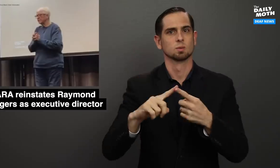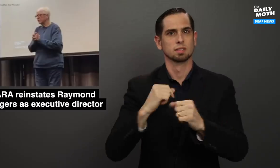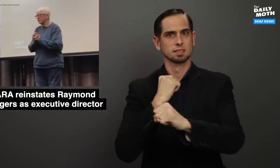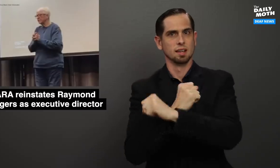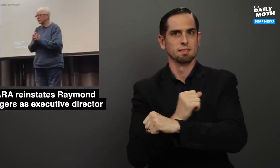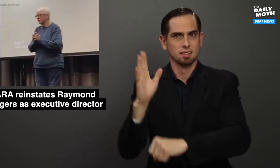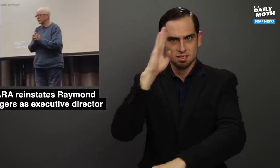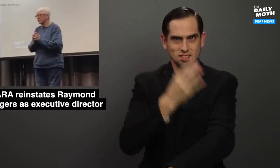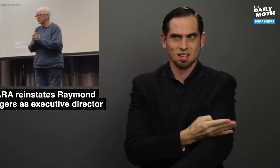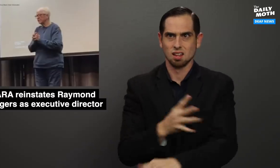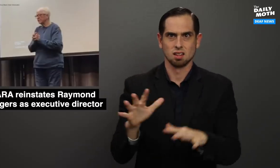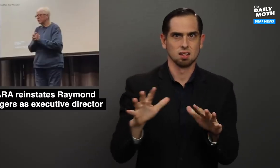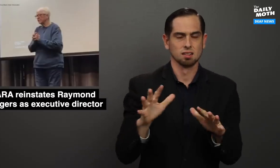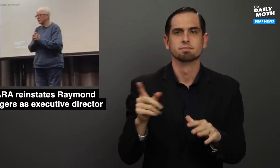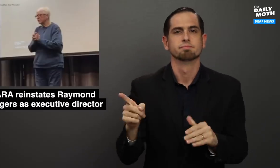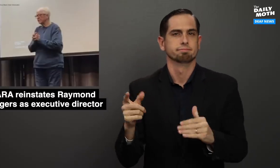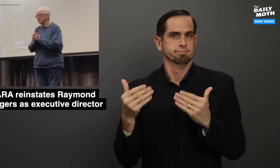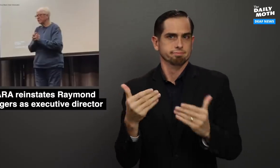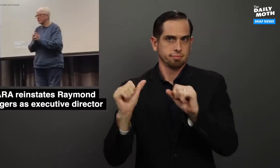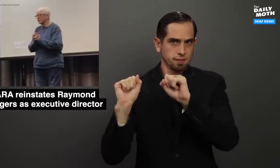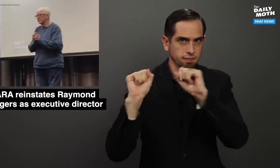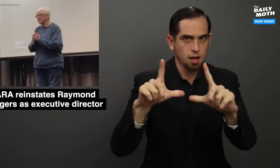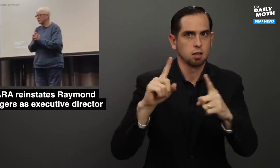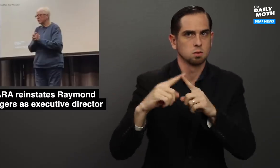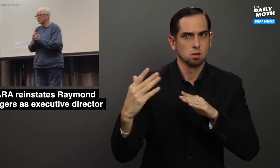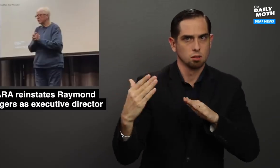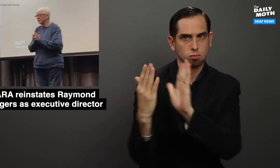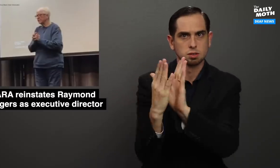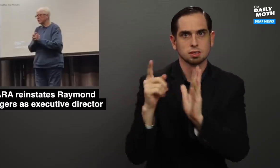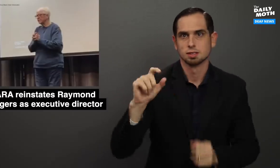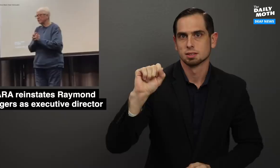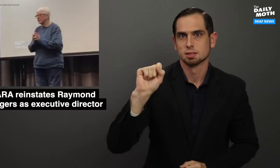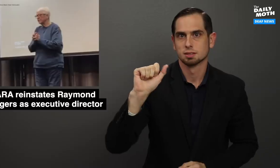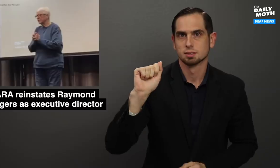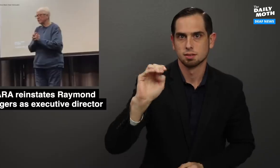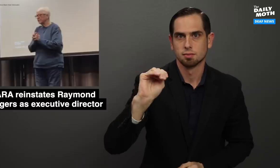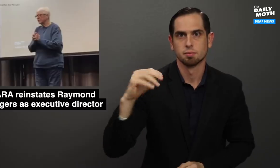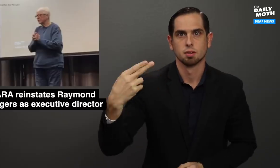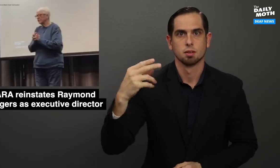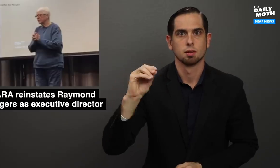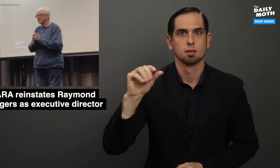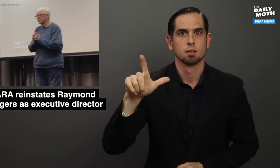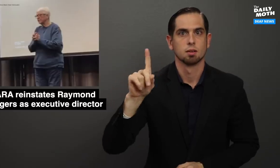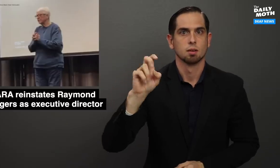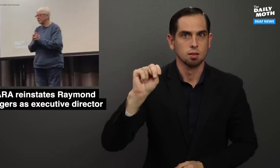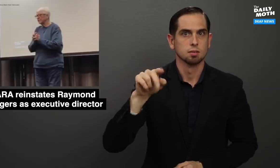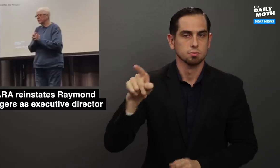to defend her son so she made a vlog to address Sam Holden,